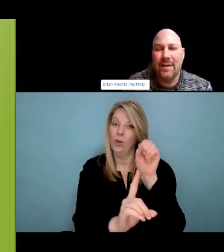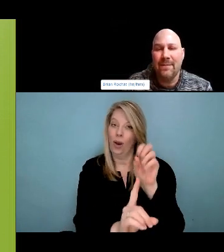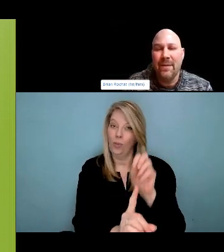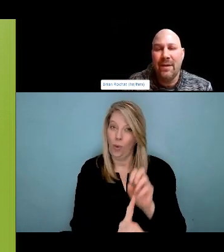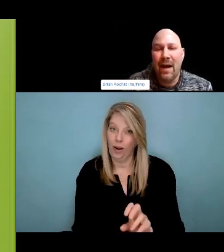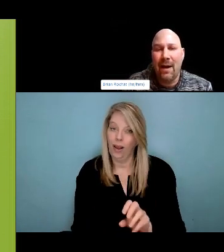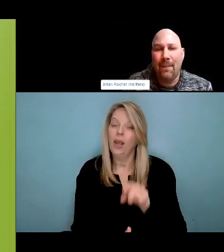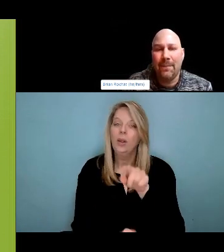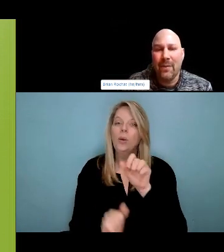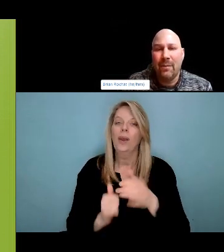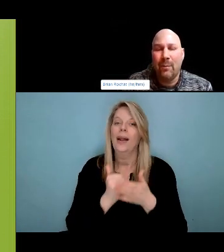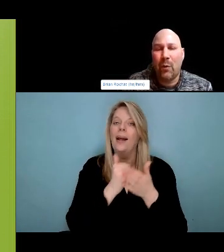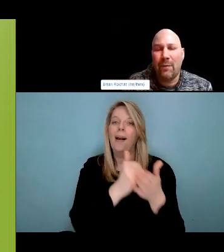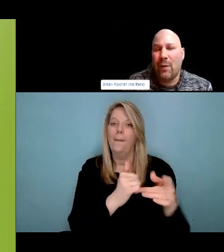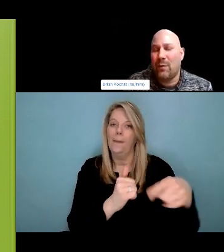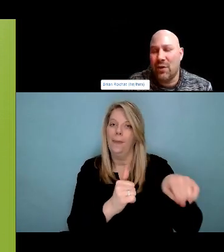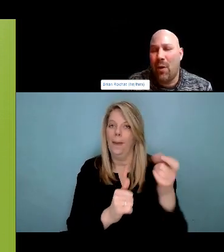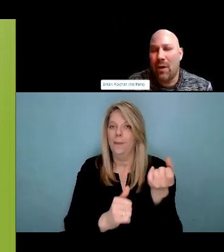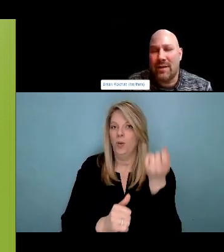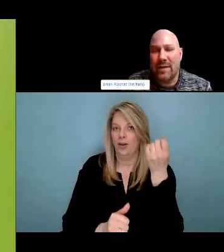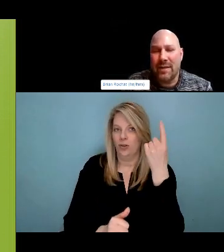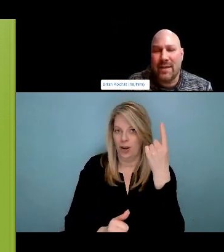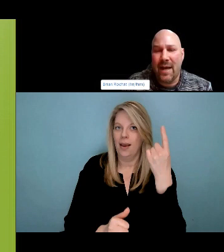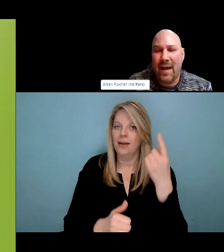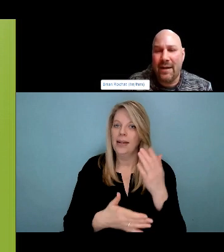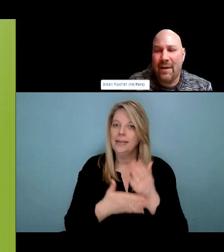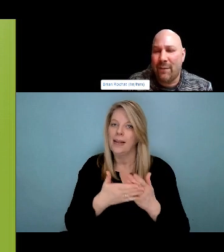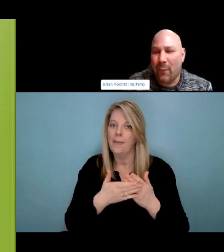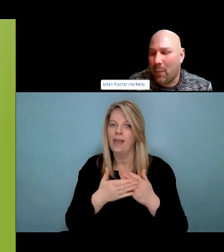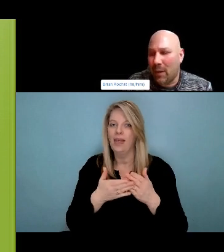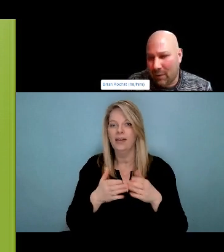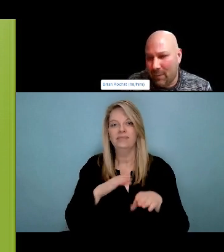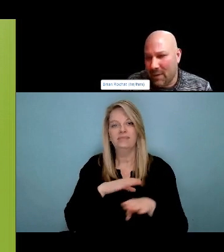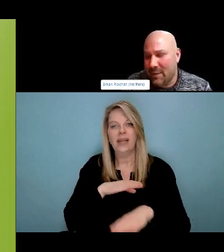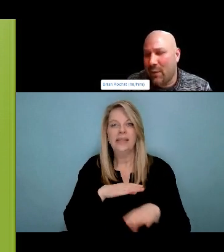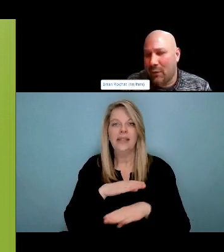her time here. So I will take this video and then.